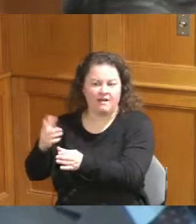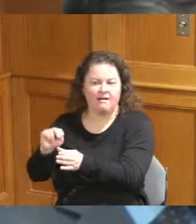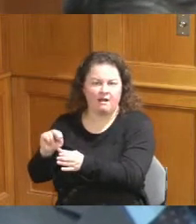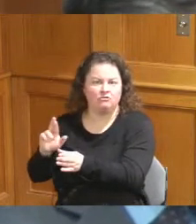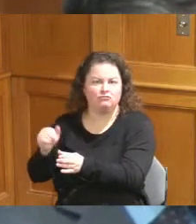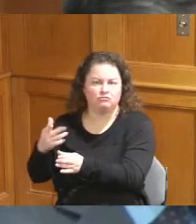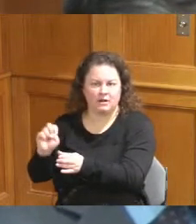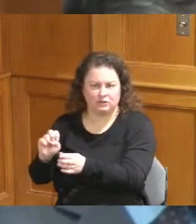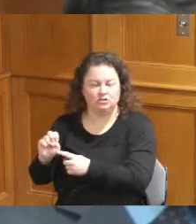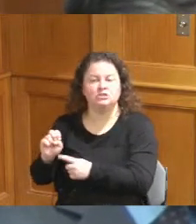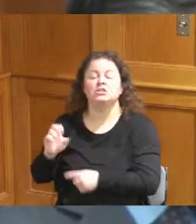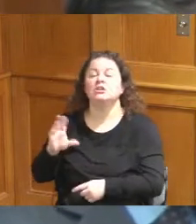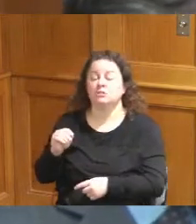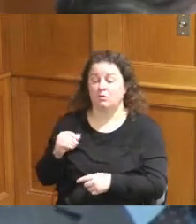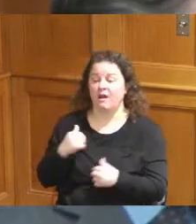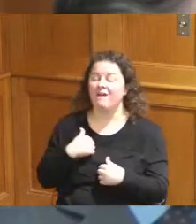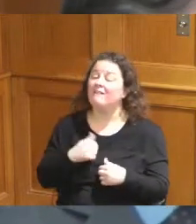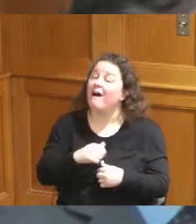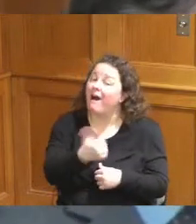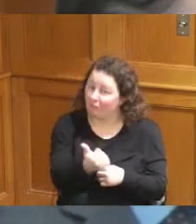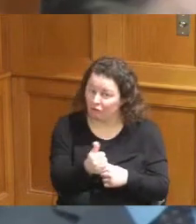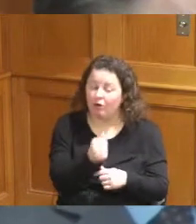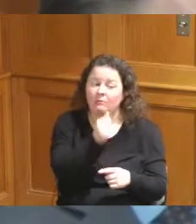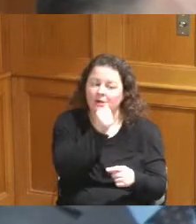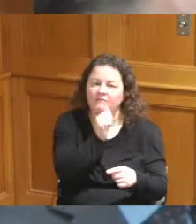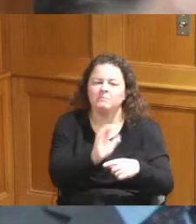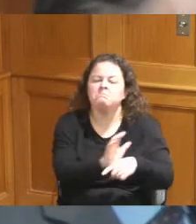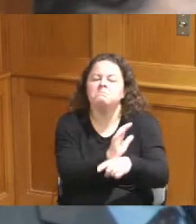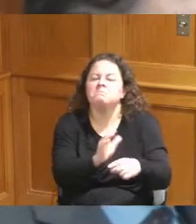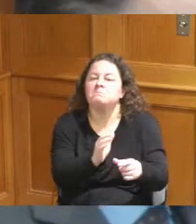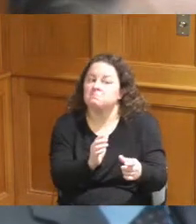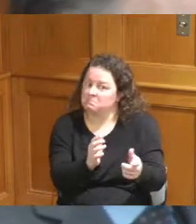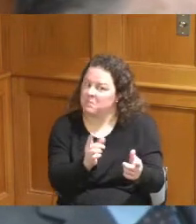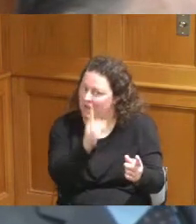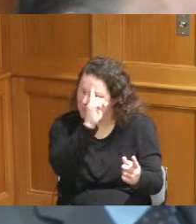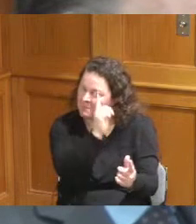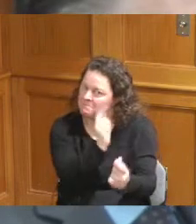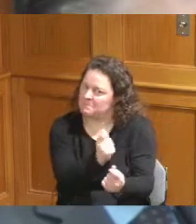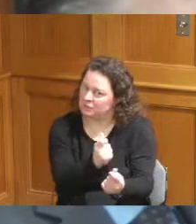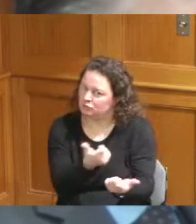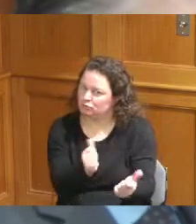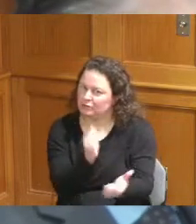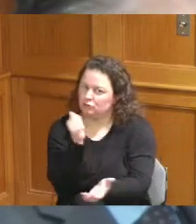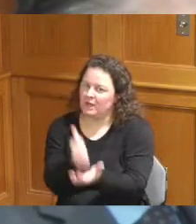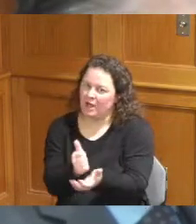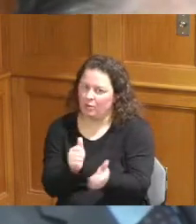might have some interest on the private side to help with the effort so I think that the number